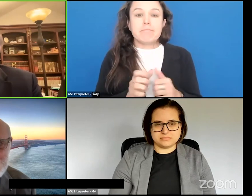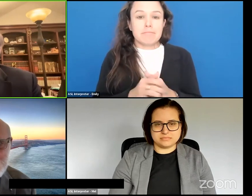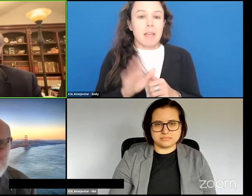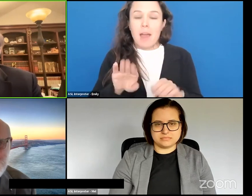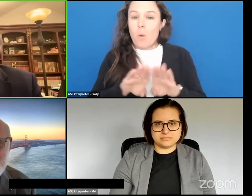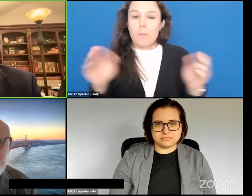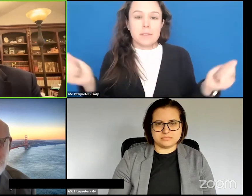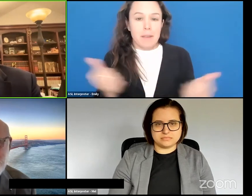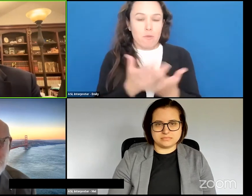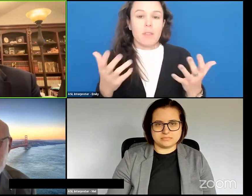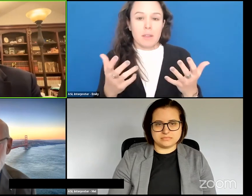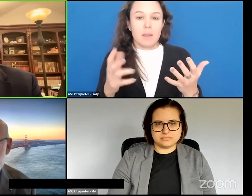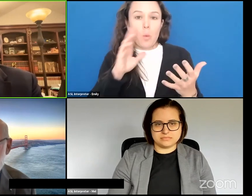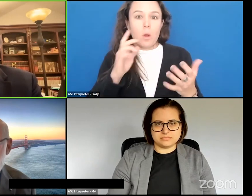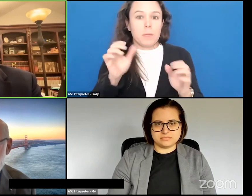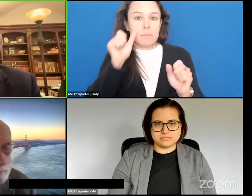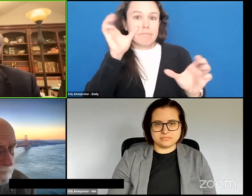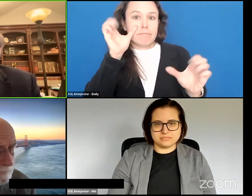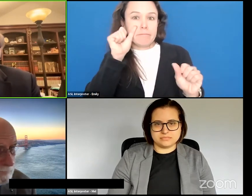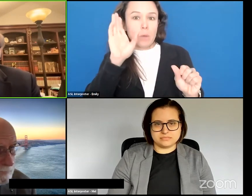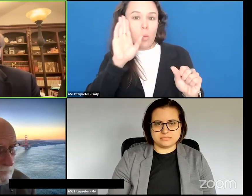so that's going to be a really fascinating one.